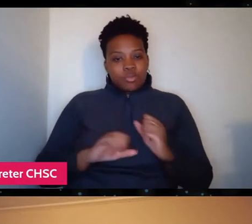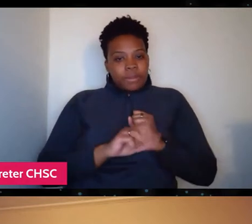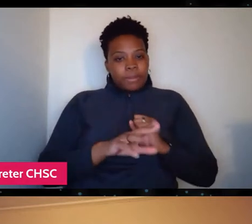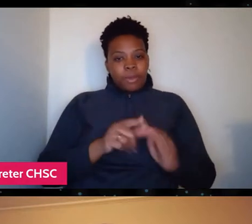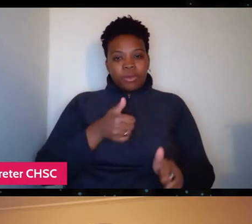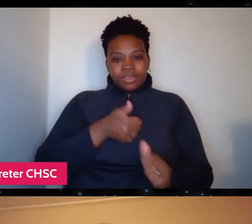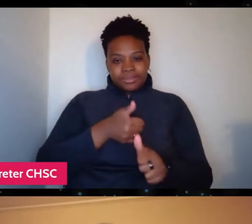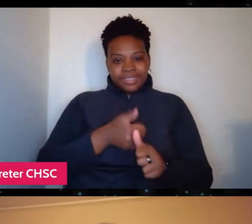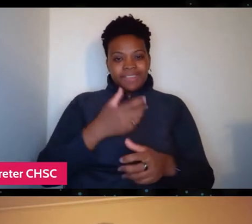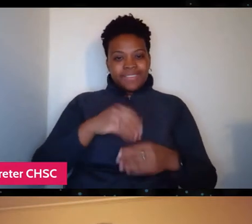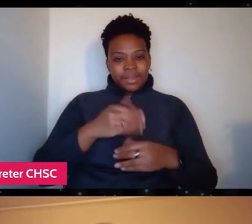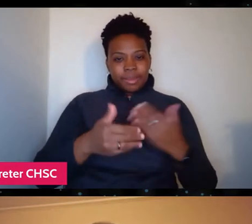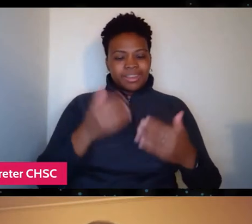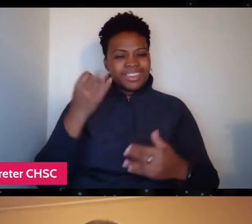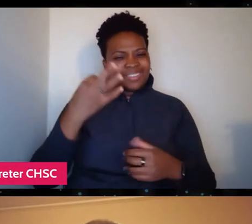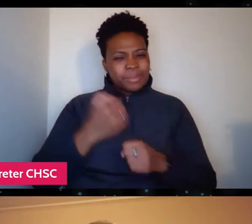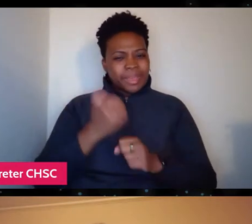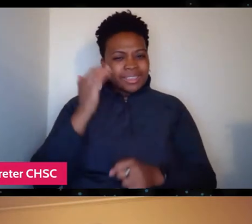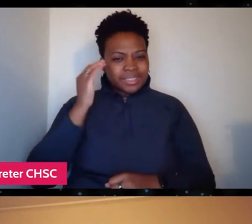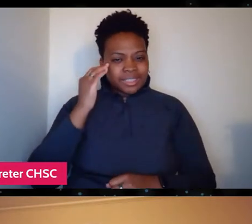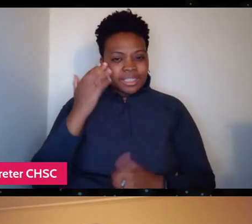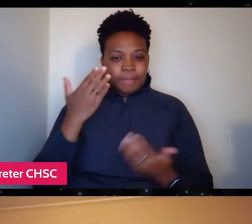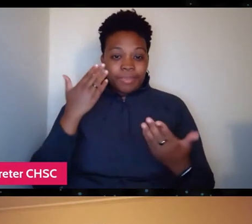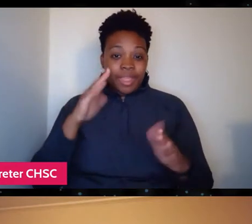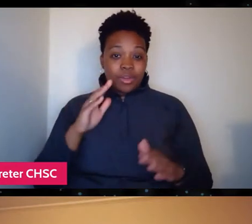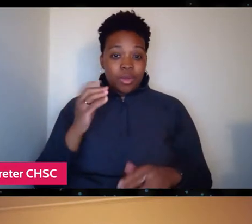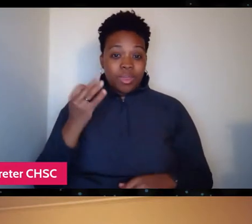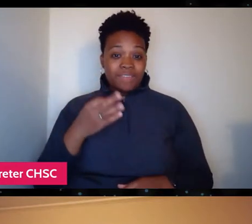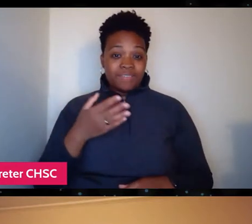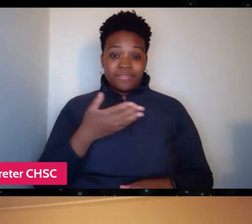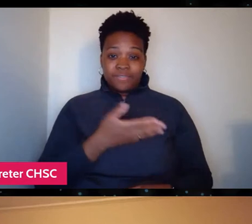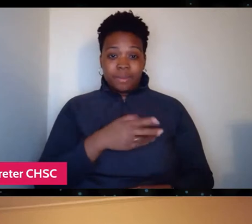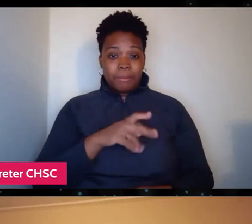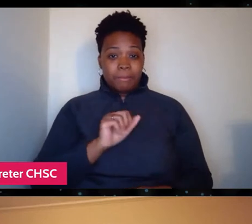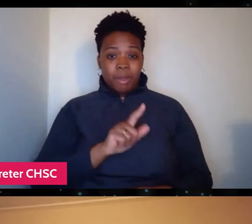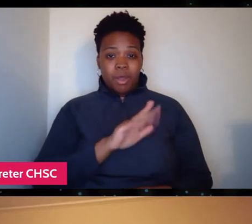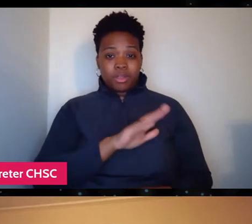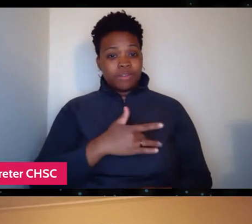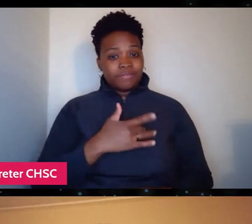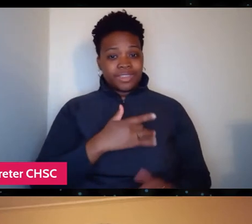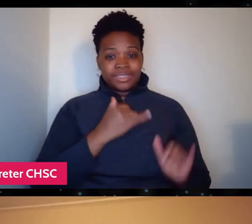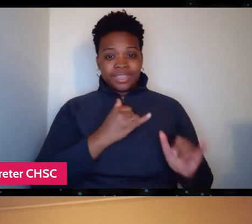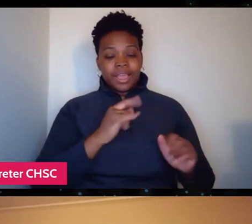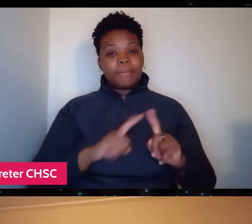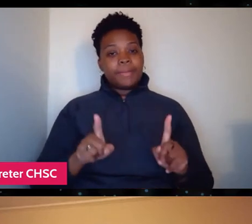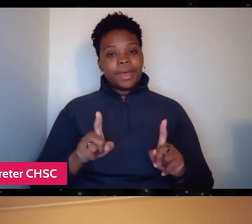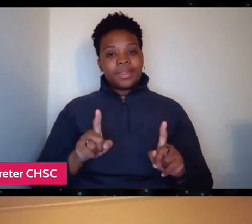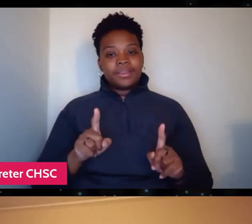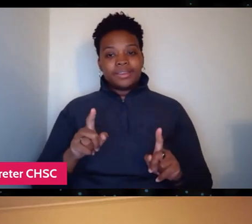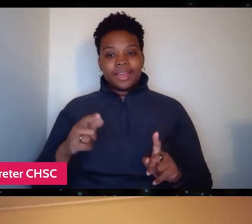if that makes sense. I mean, it's not as that was your feeling as well or just conversation I had this afternoon,